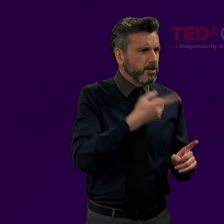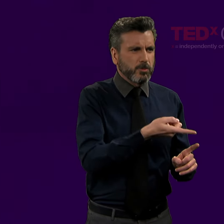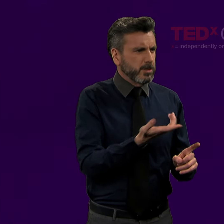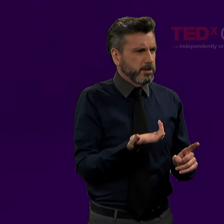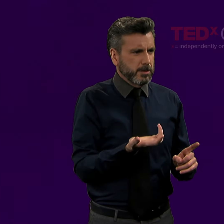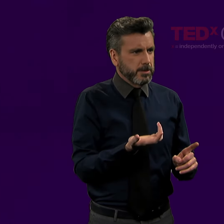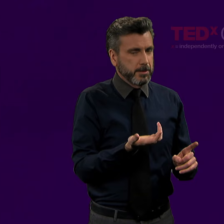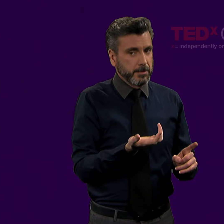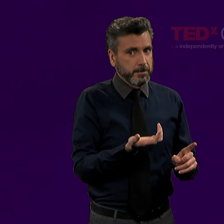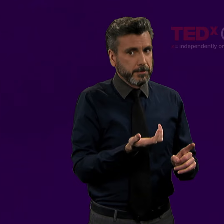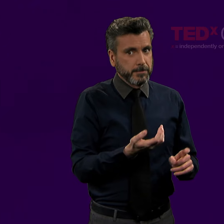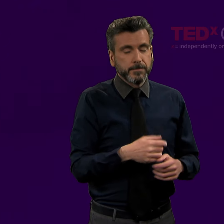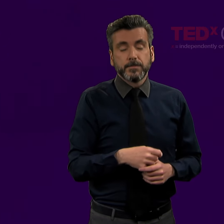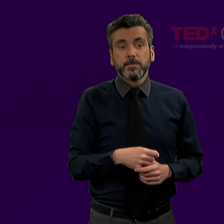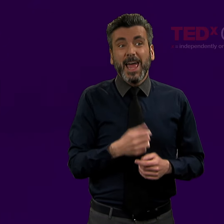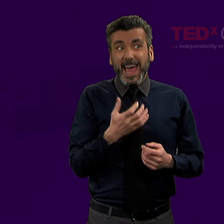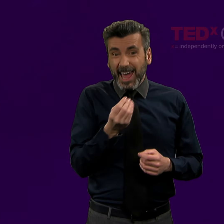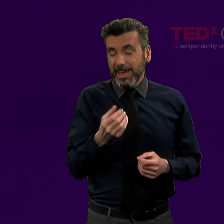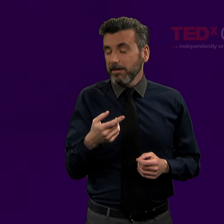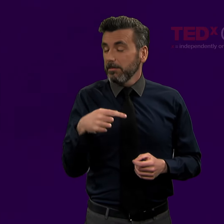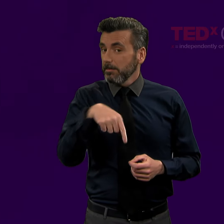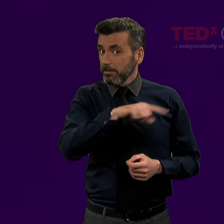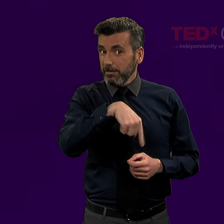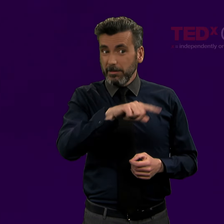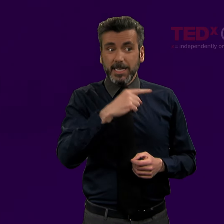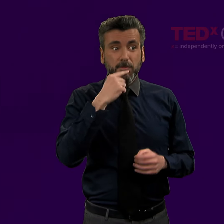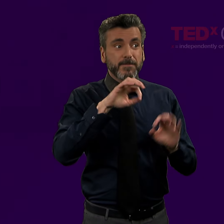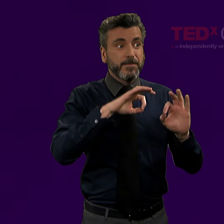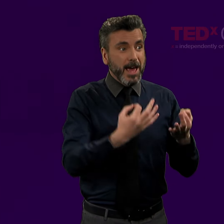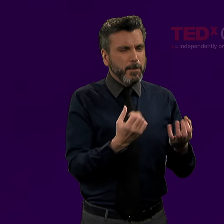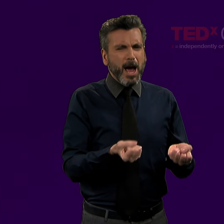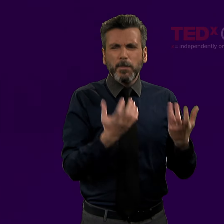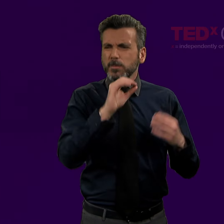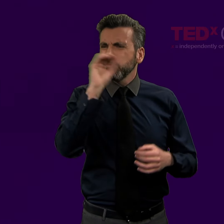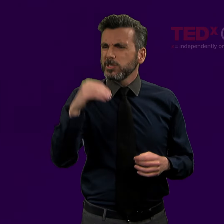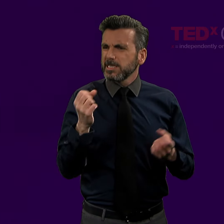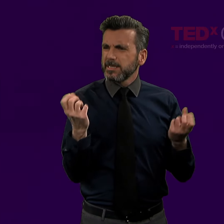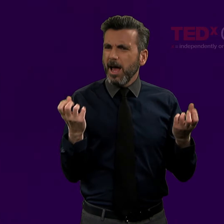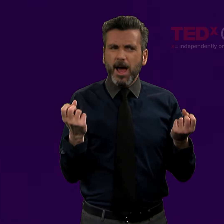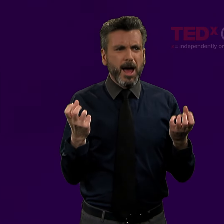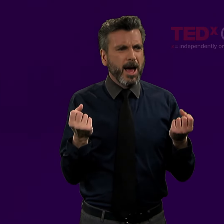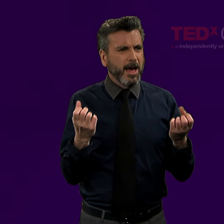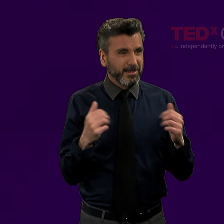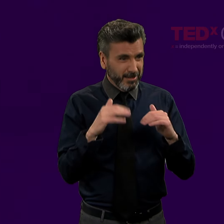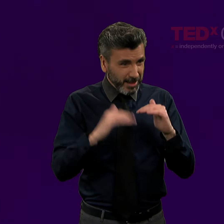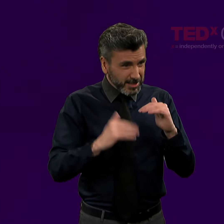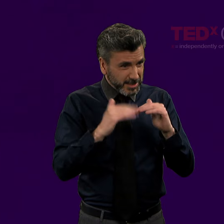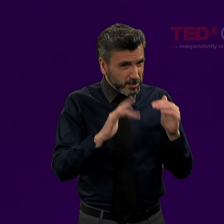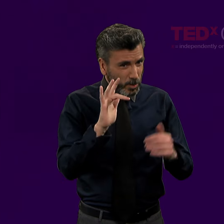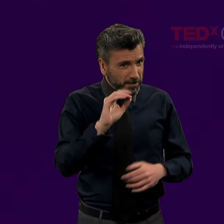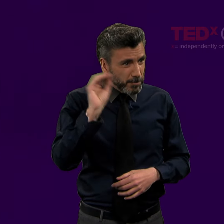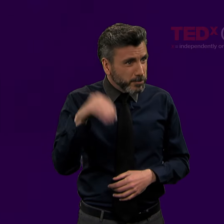They don't have exposure to sign language. Of hearing families, less than 25% use sign language,